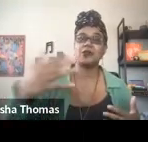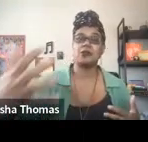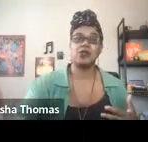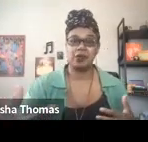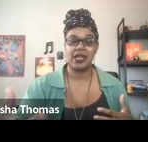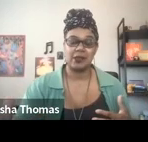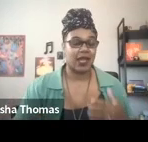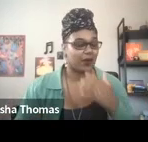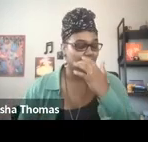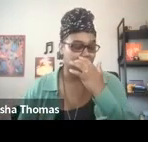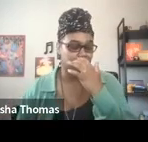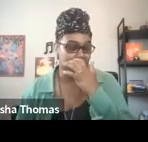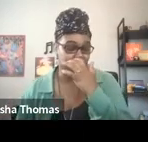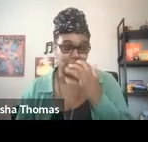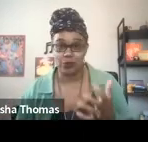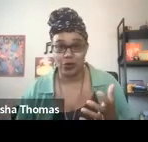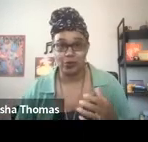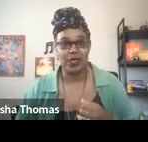Sometimes with music playing in the background, in the collective Zoom room,